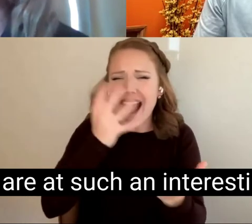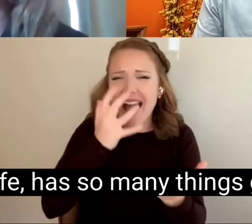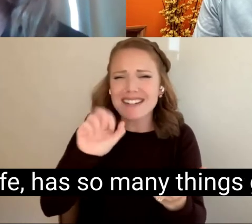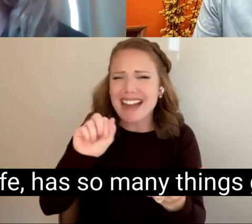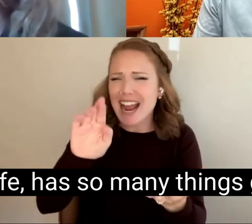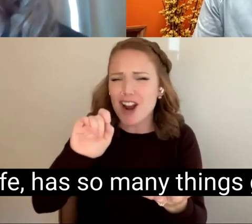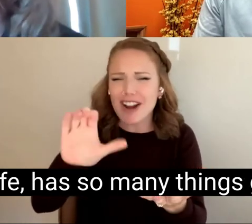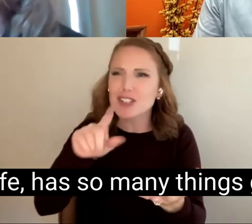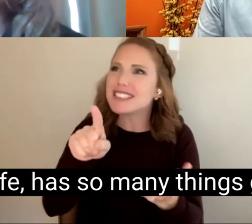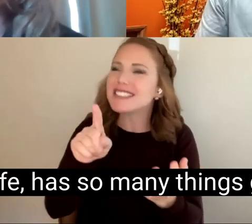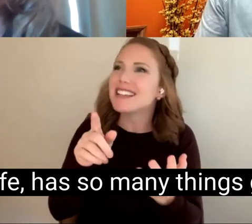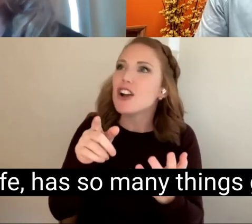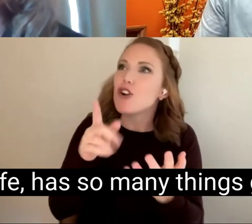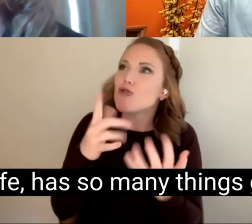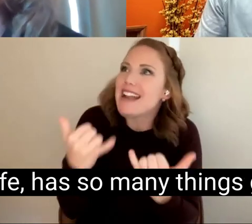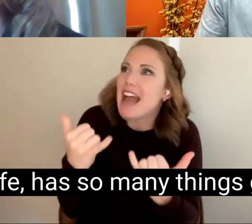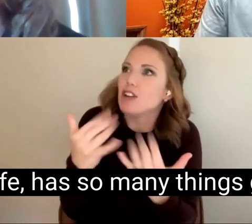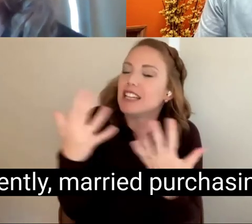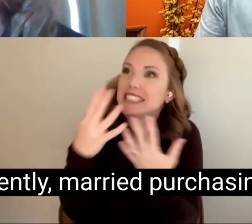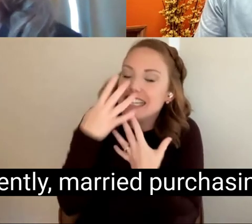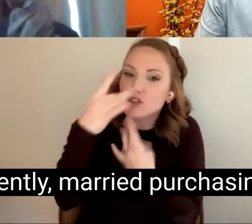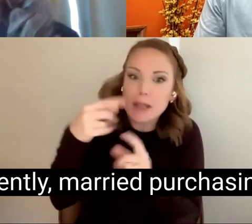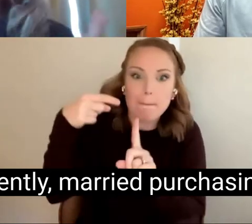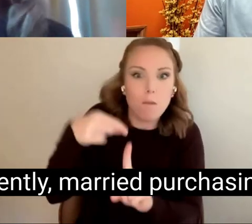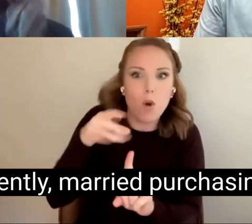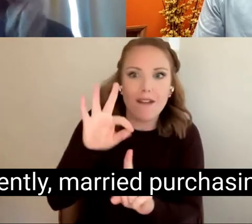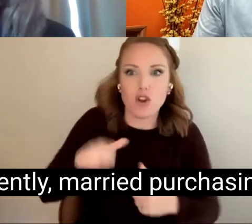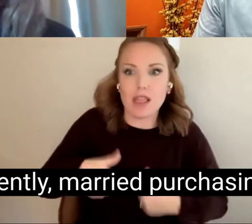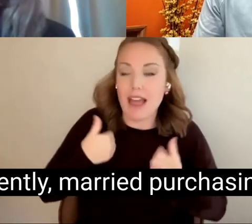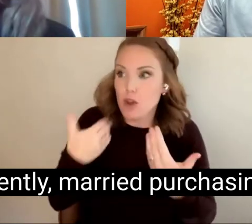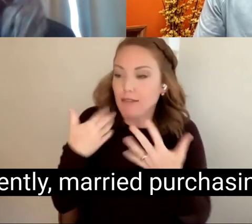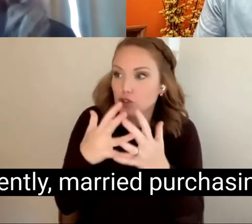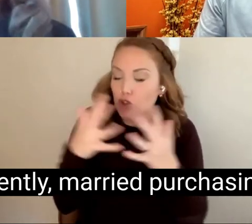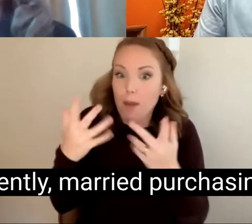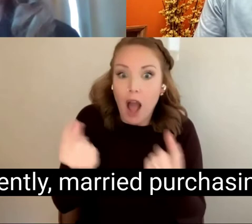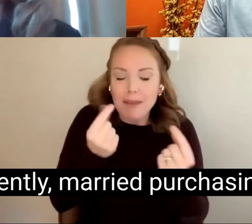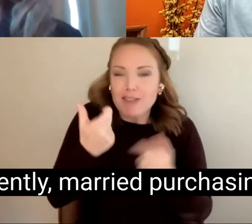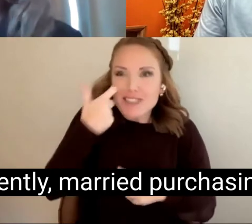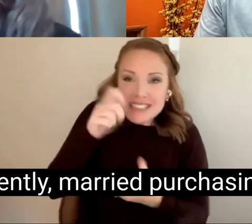in your life, has so many things going on at the recently, married purchasing a home